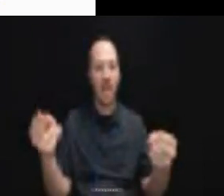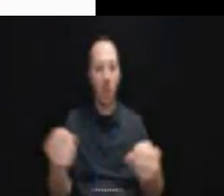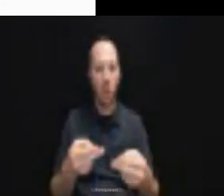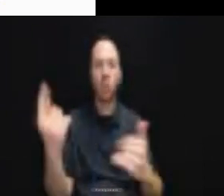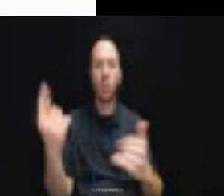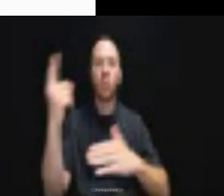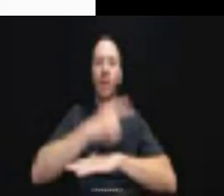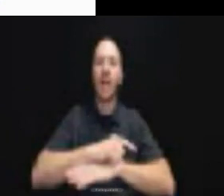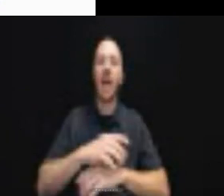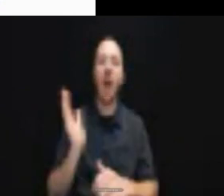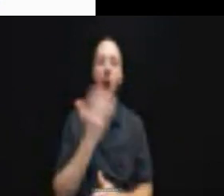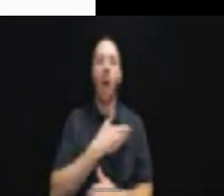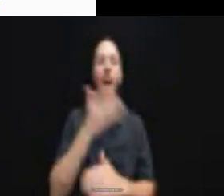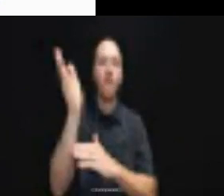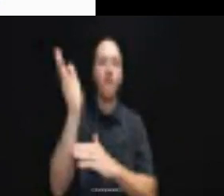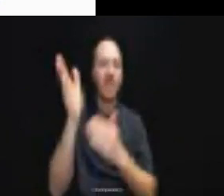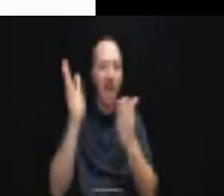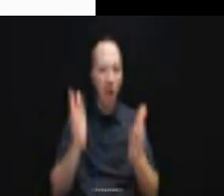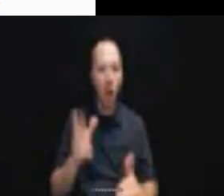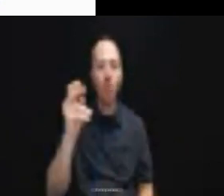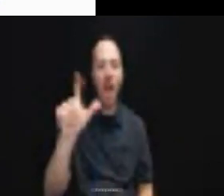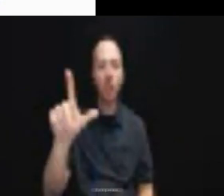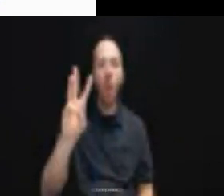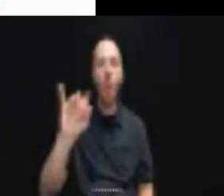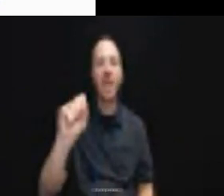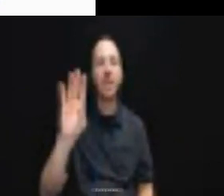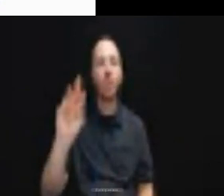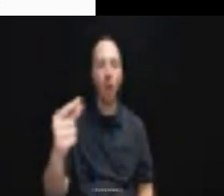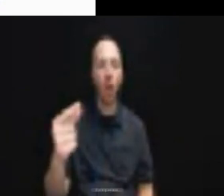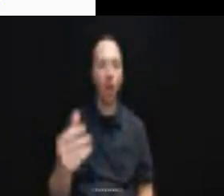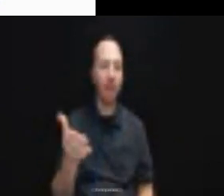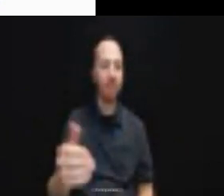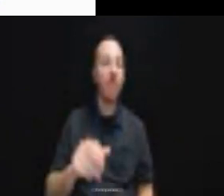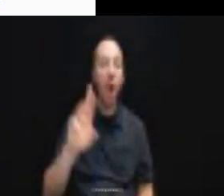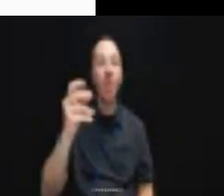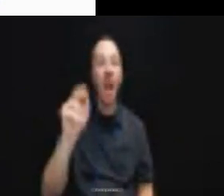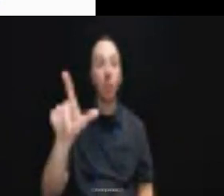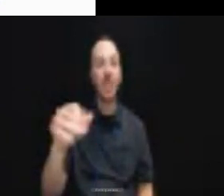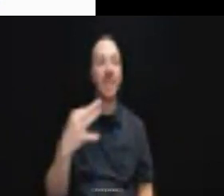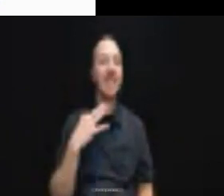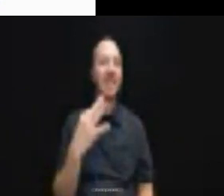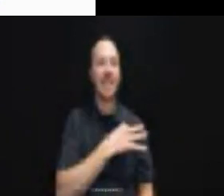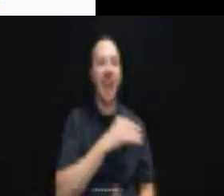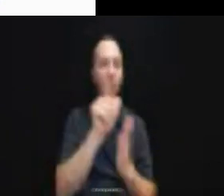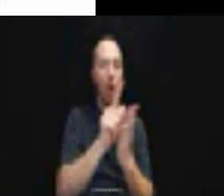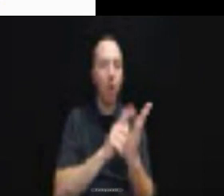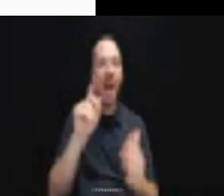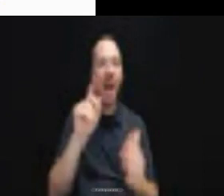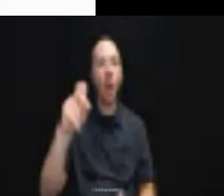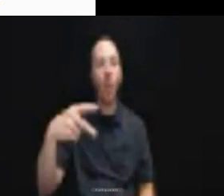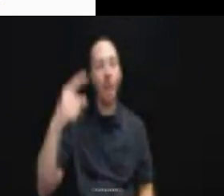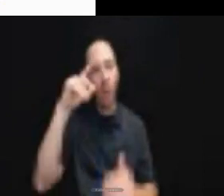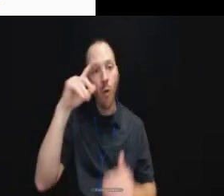Rachel is a staff attorney at Equip for Equality where she has represented hundreds of clients